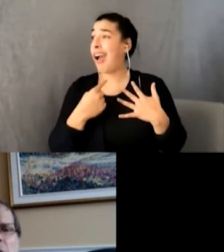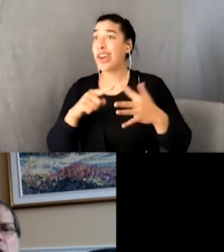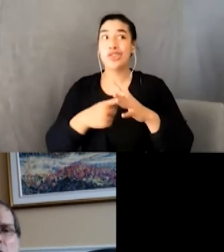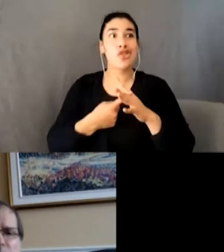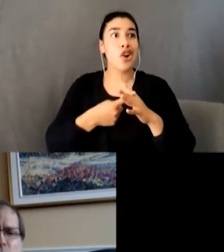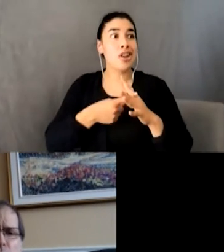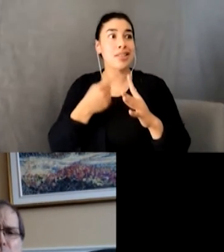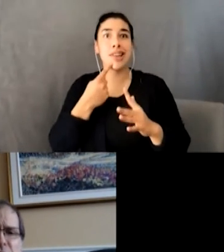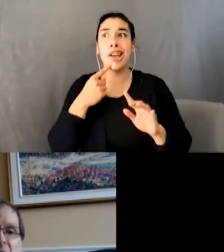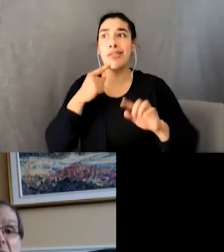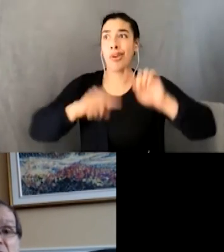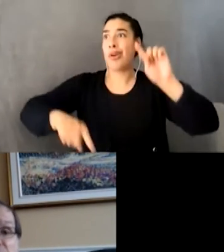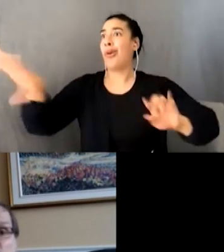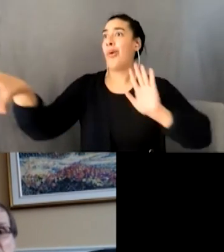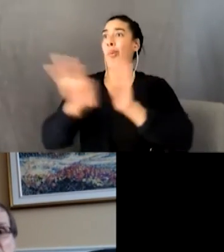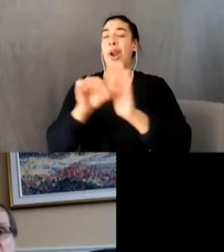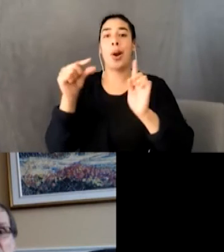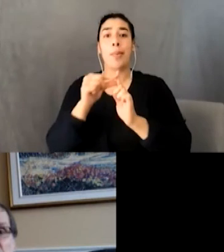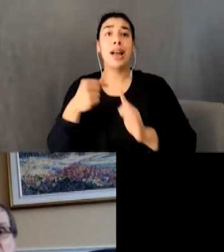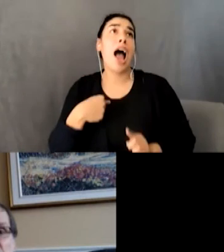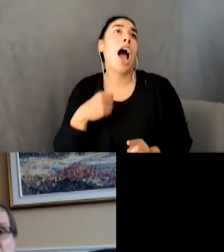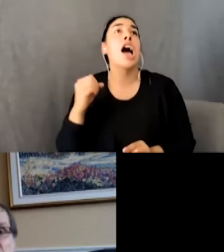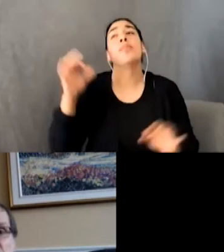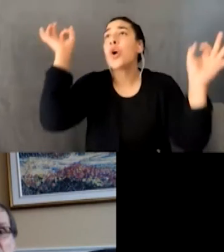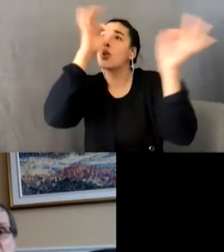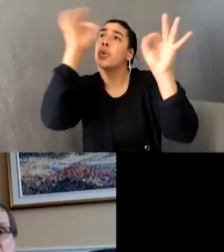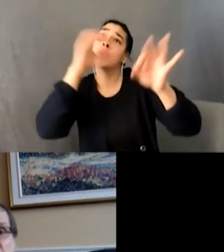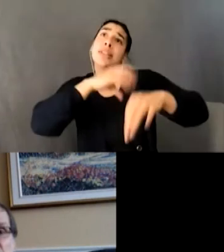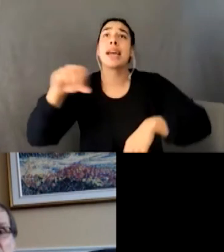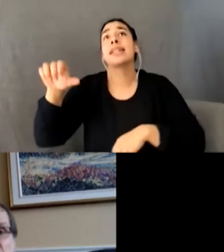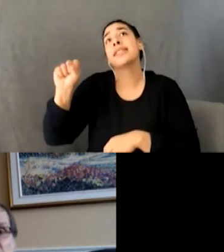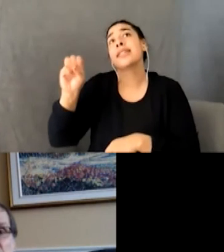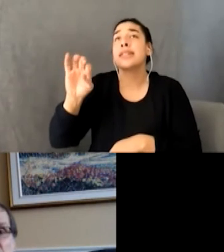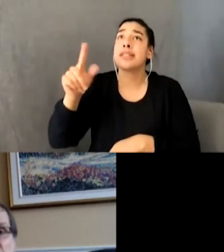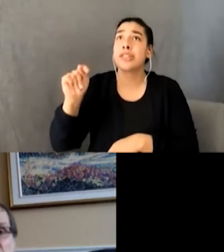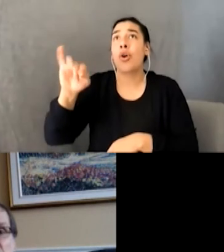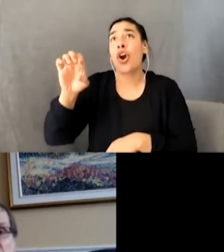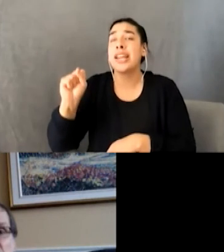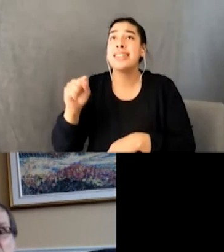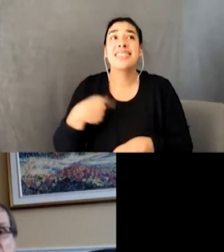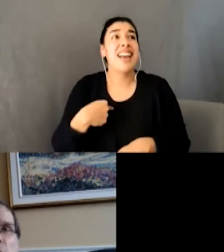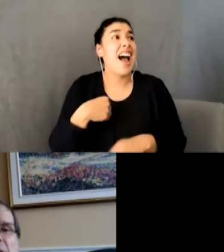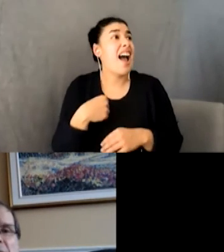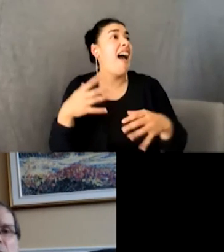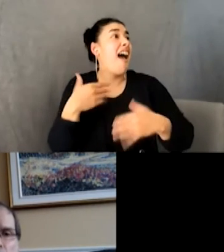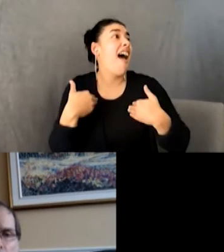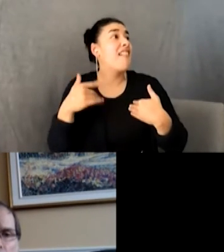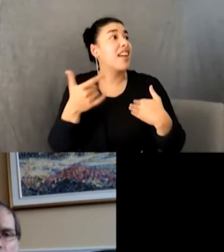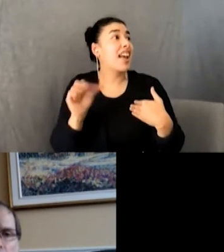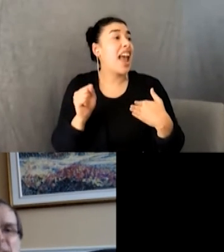I’m so clueless And snort Smarties Got gas and tooted I got farties Where’s the brain? (aaaaaaaaah) Where’s my brain? (aaaaaaaaaaaaaaah)